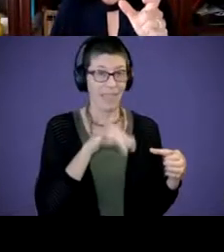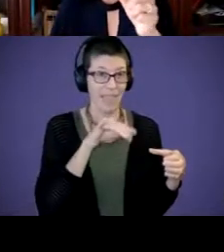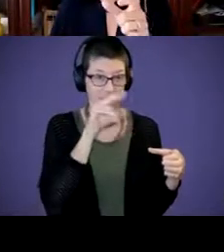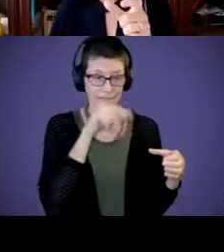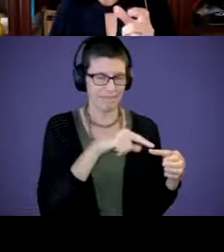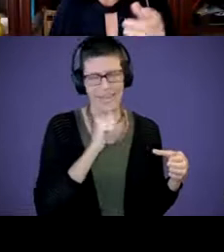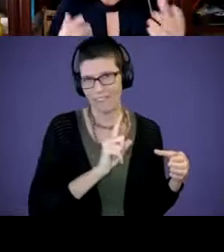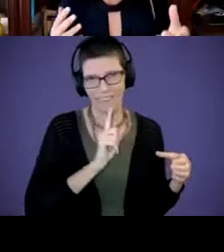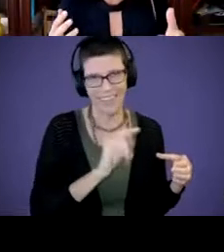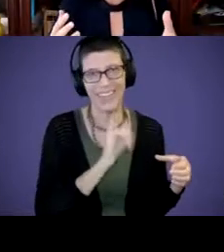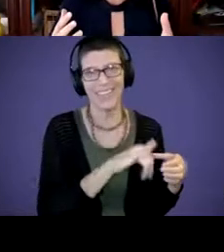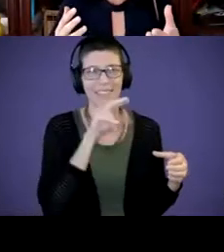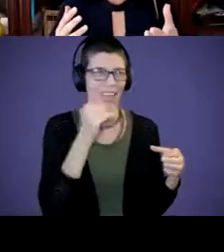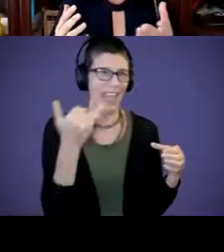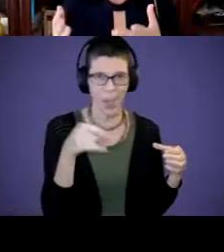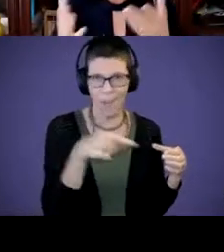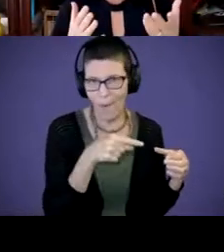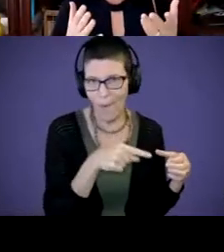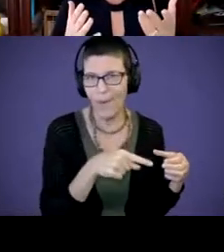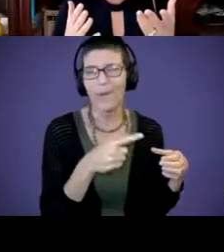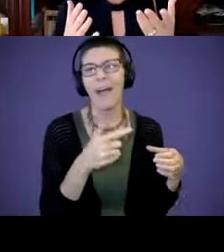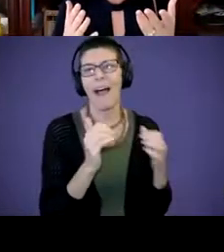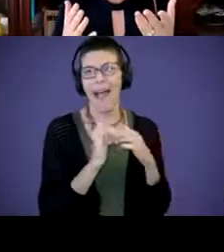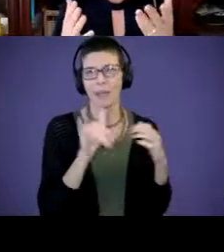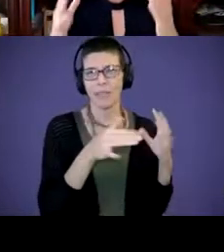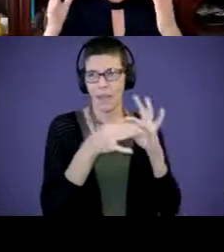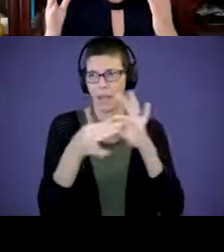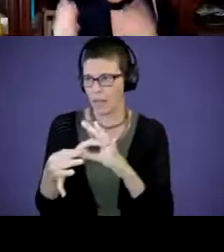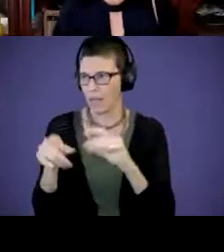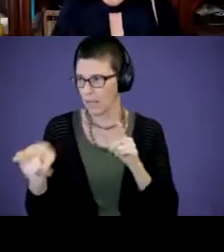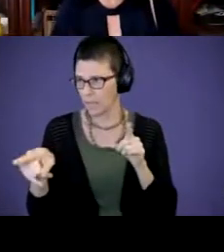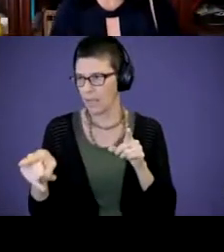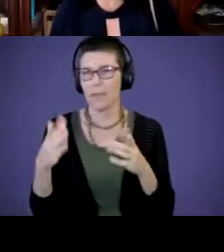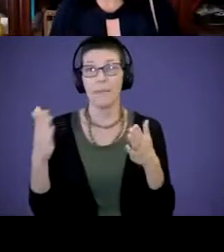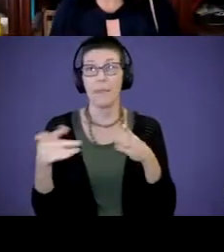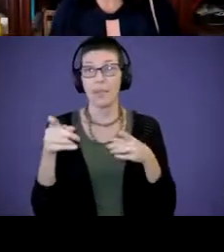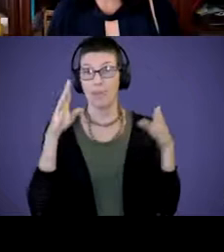is yellow. And so, how does that relate then too, maybe while you're focusing on the word duck,